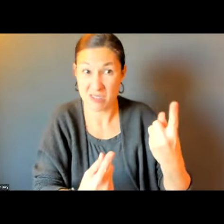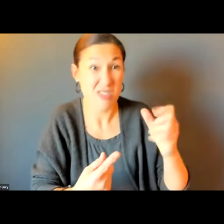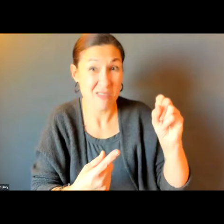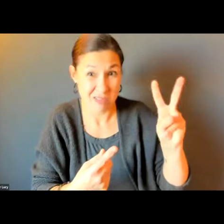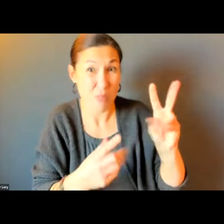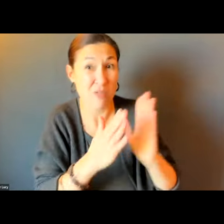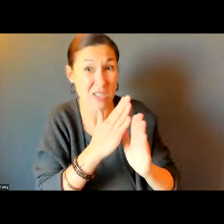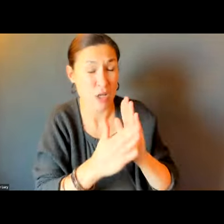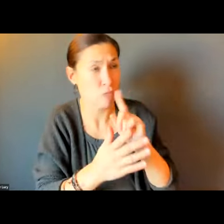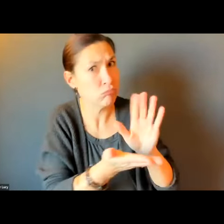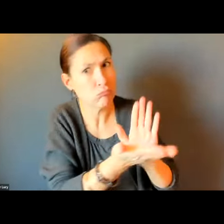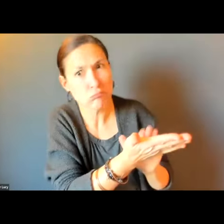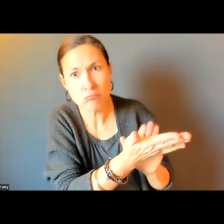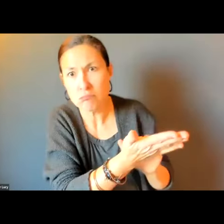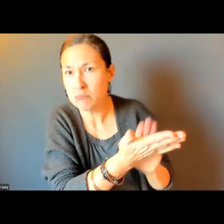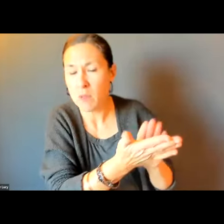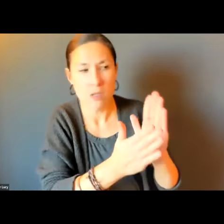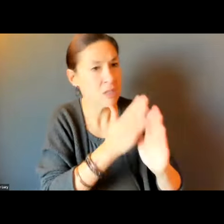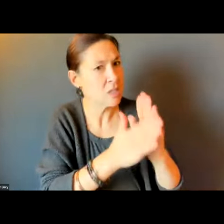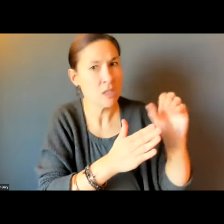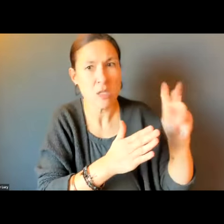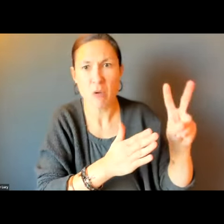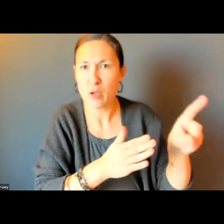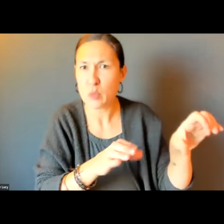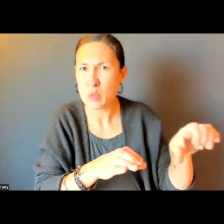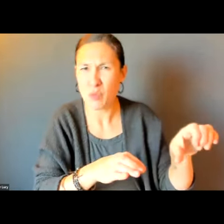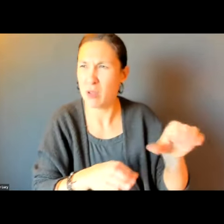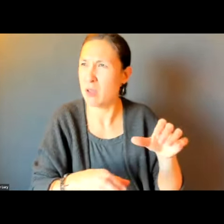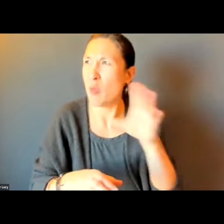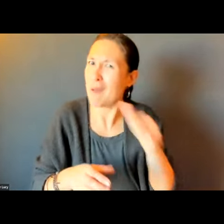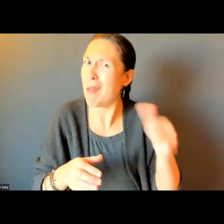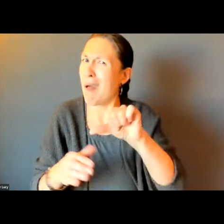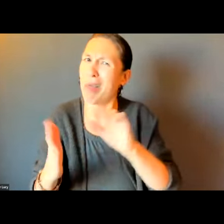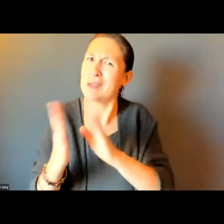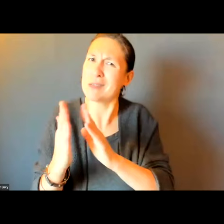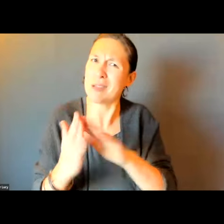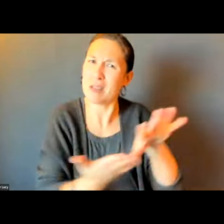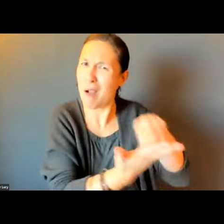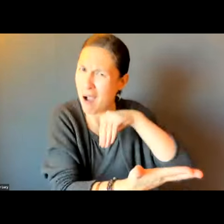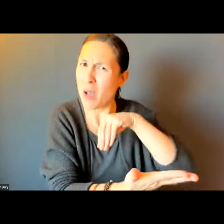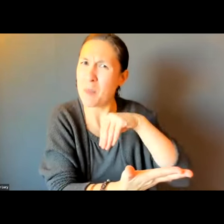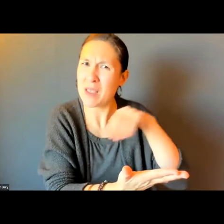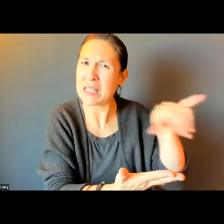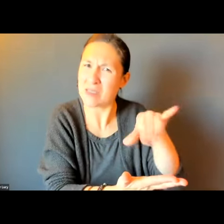SIX YEARS NOW AS COMMON PRACTICE. SO, I HAVE TO GIVE KUDOS AS